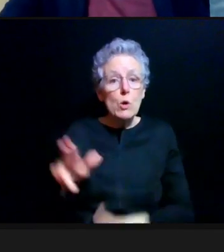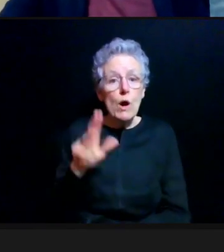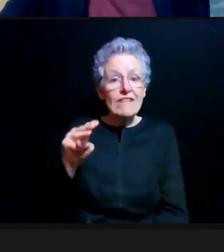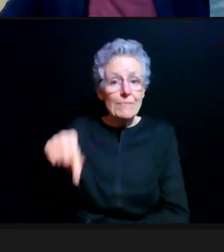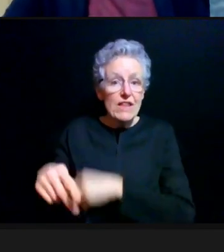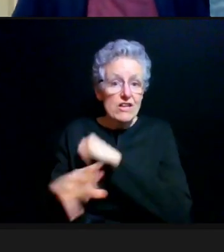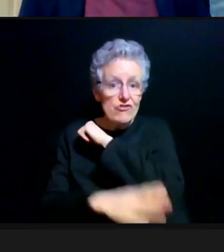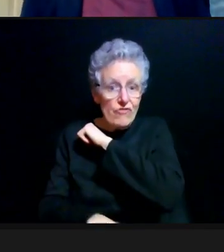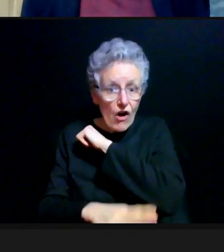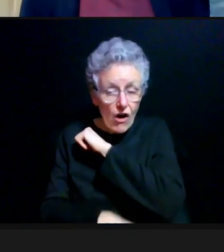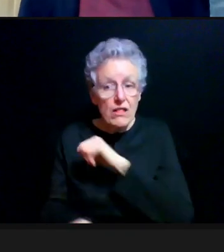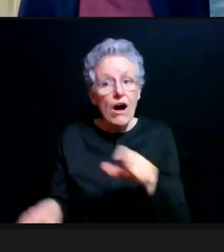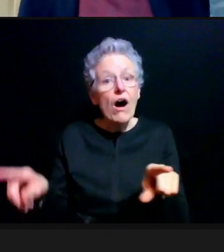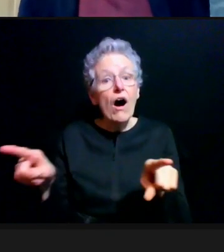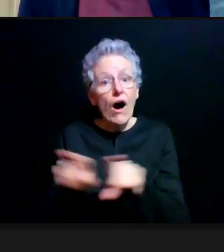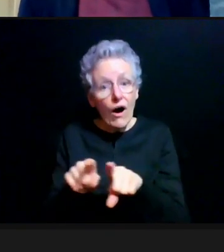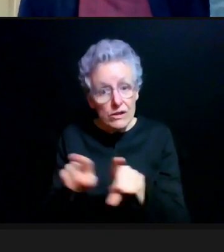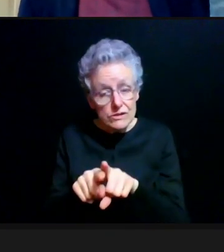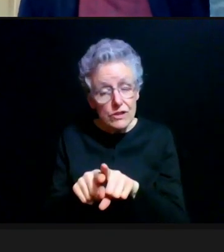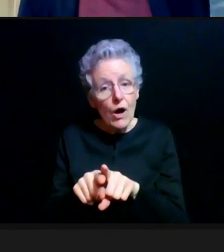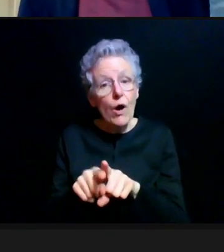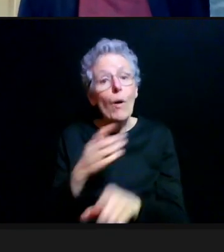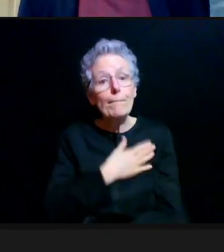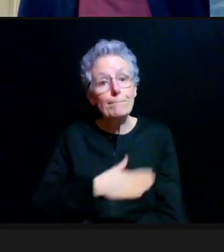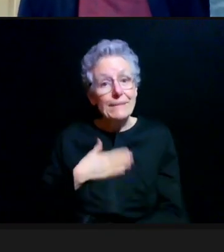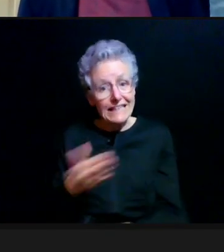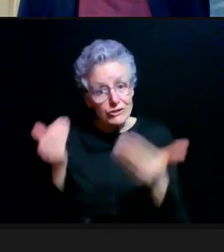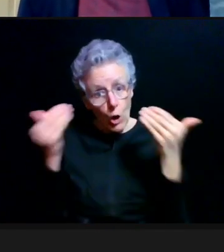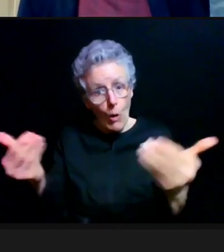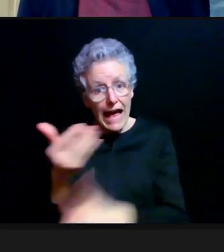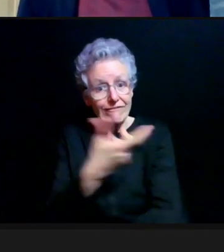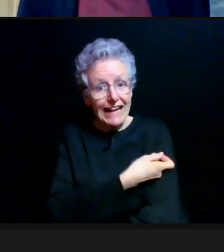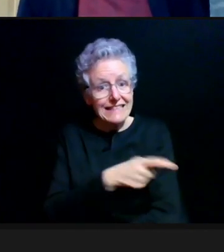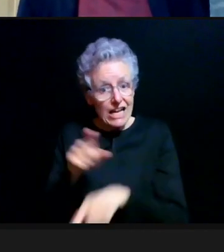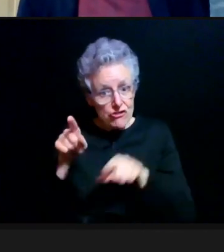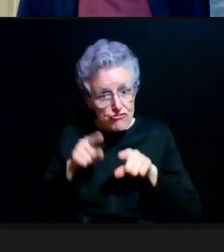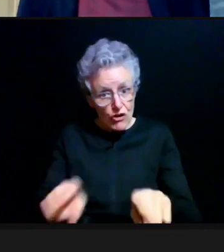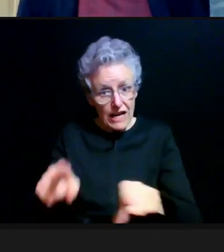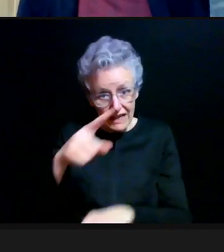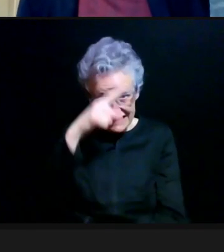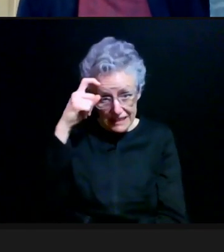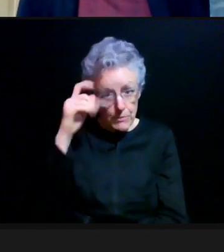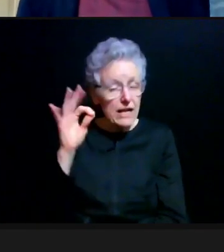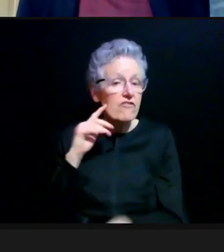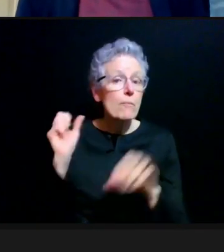to also get vaccinated over the summer if it's possible, if it's available.